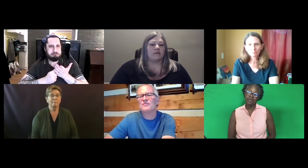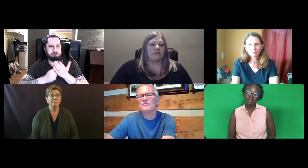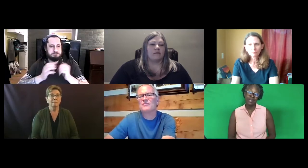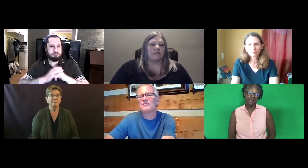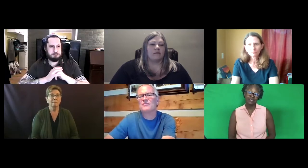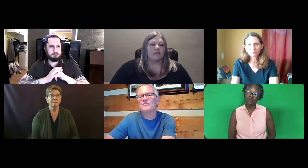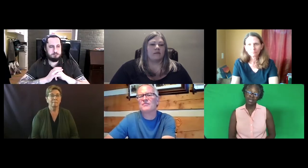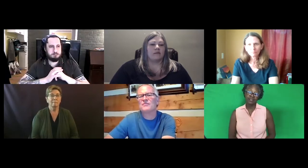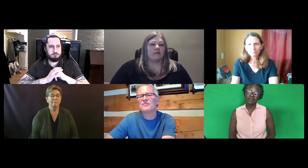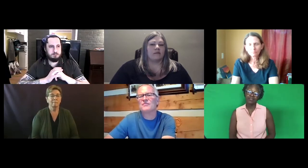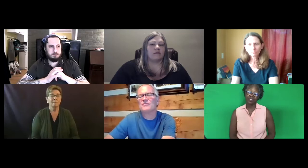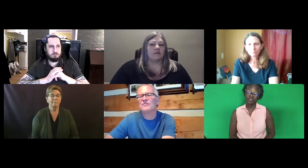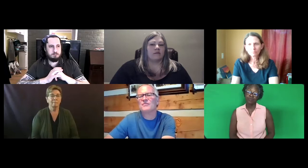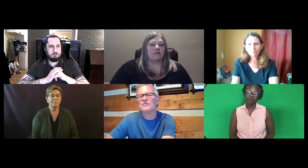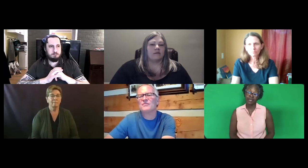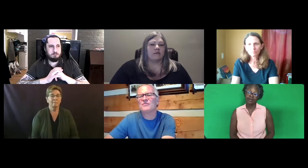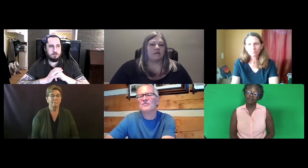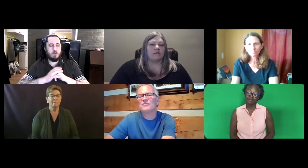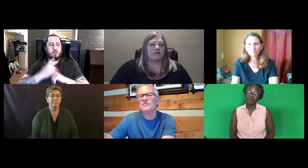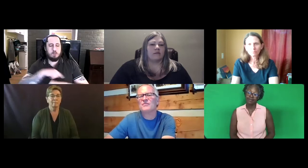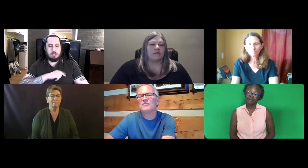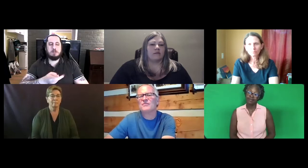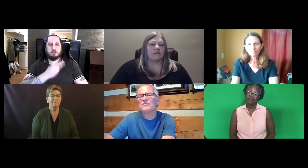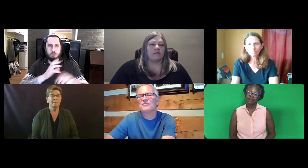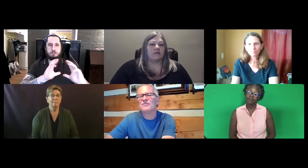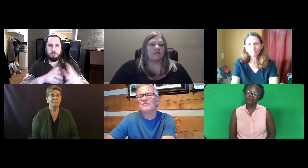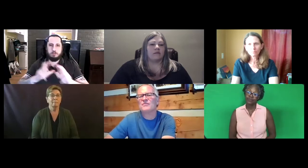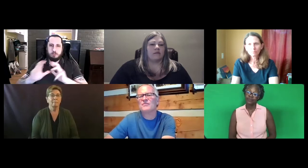And that's where that discussion should begin.